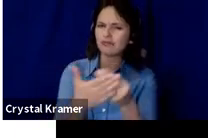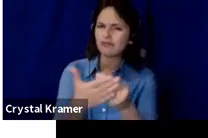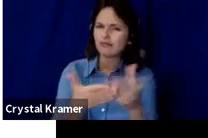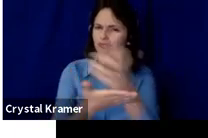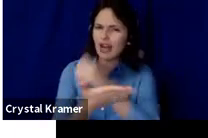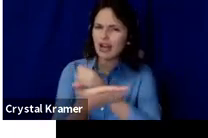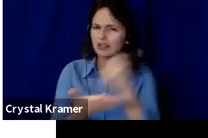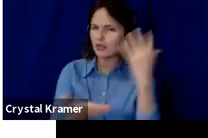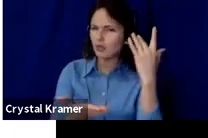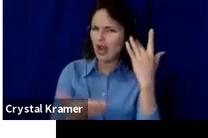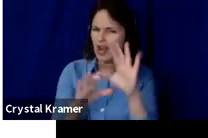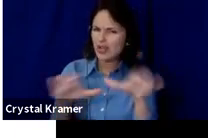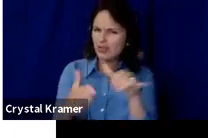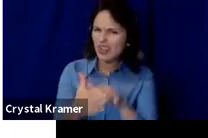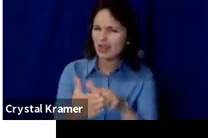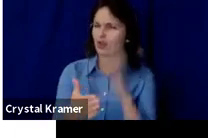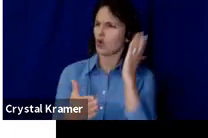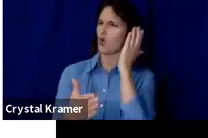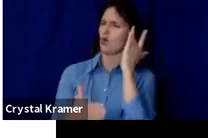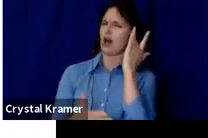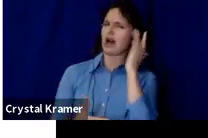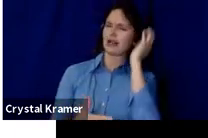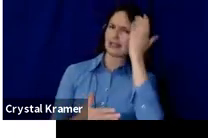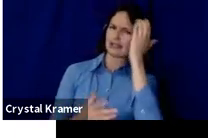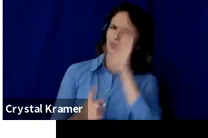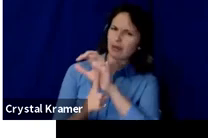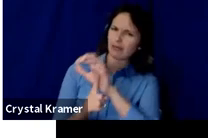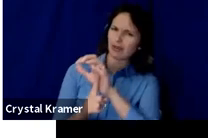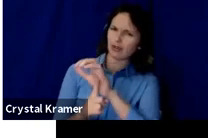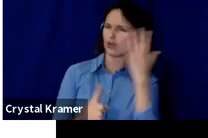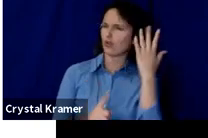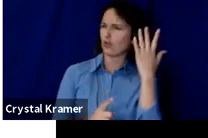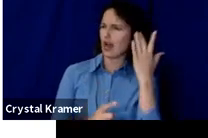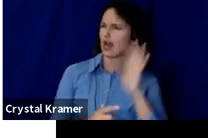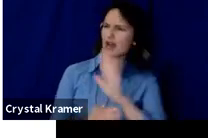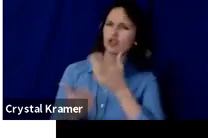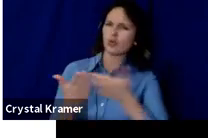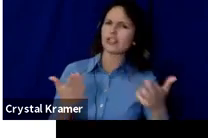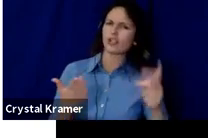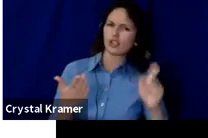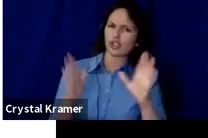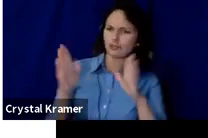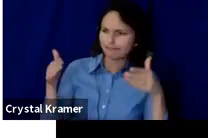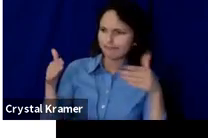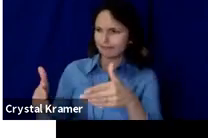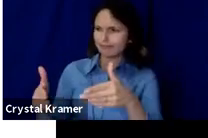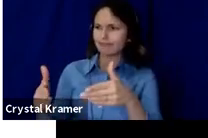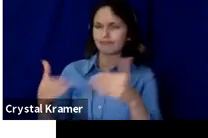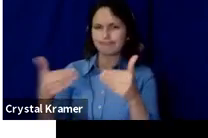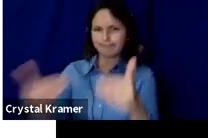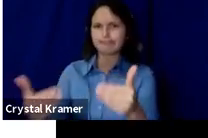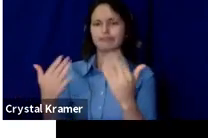Why is this something that seems so popular and why should your resources go into crowdfunding?